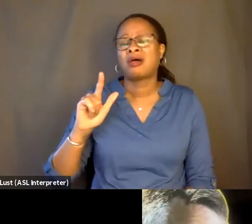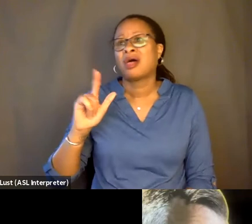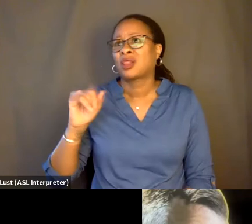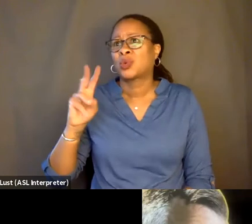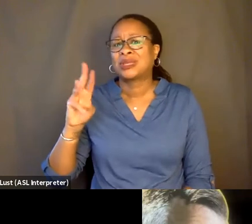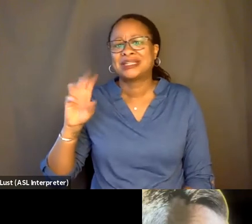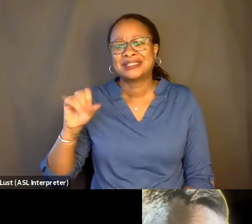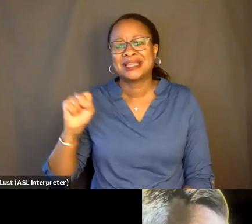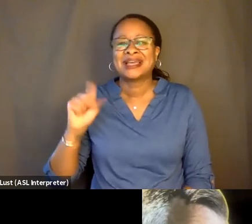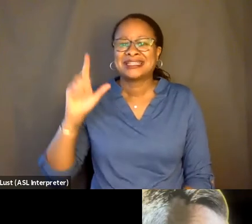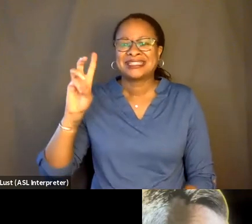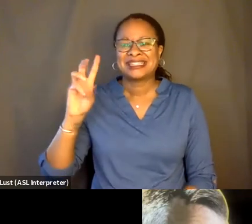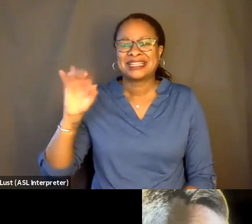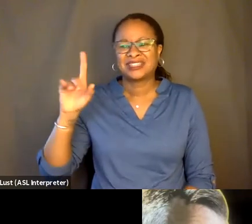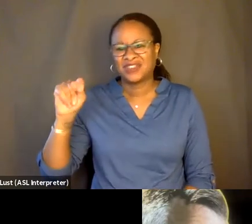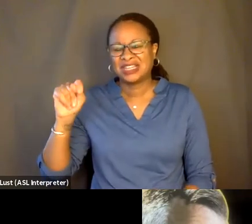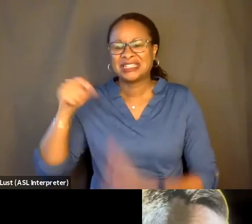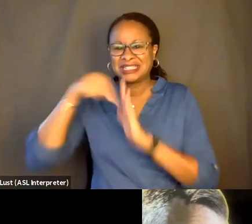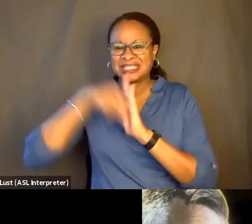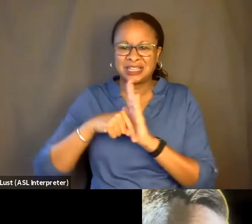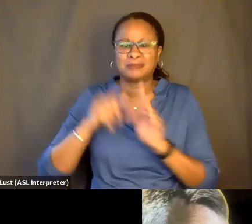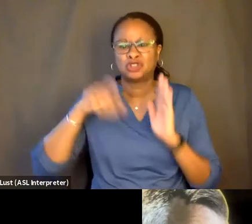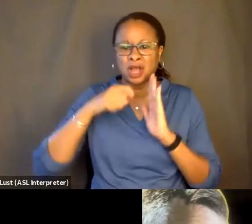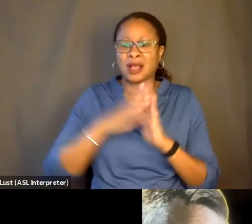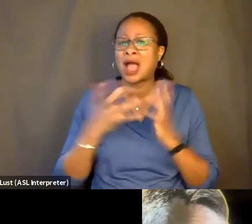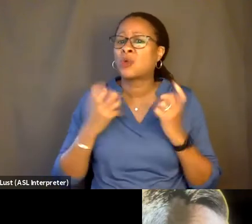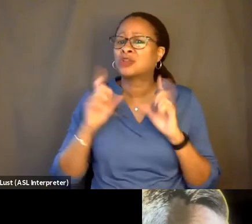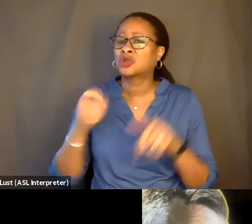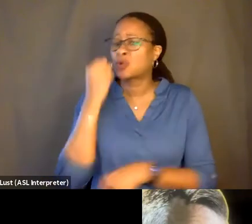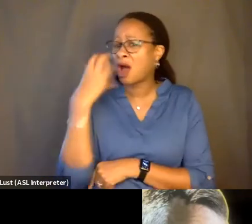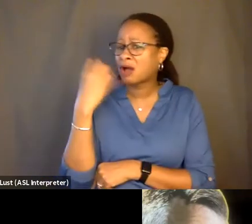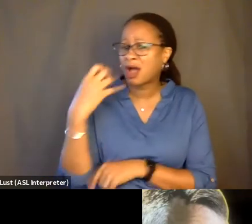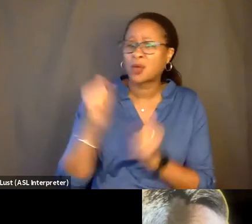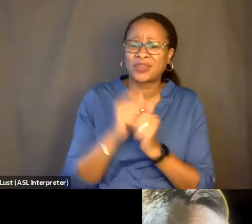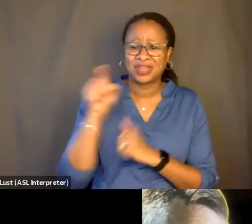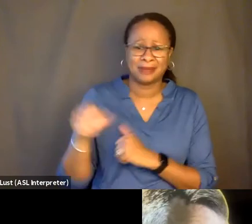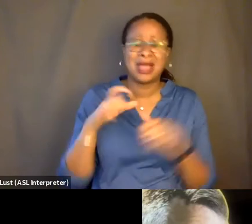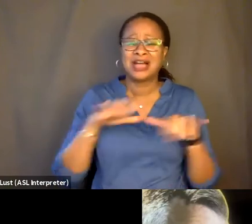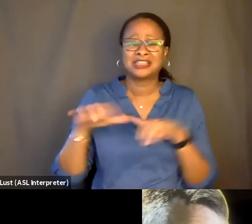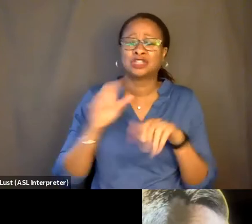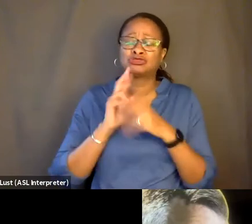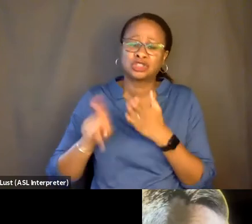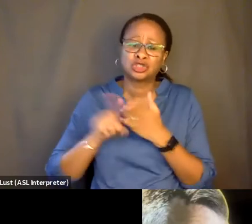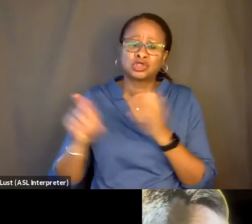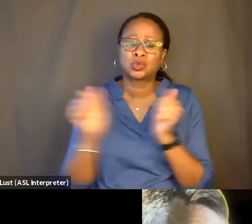on an ice floe in the Arctic. I wanted to go to Hong Kong with him. I had-- I had done research with a stunt